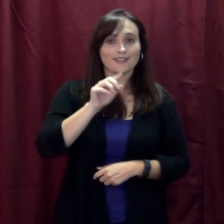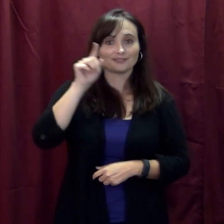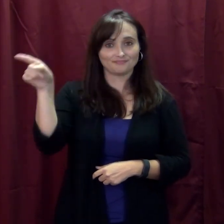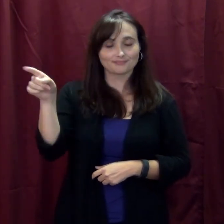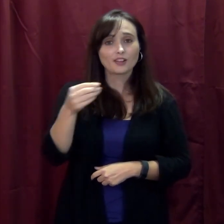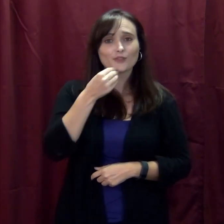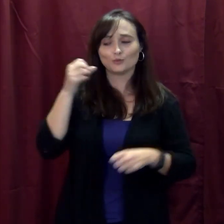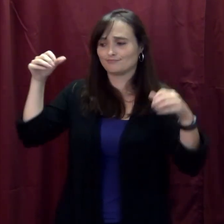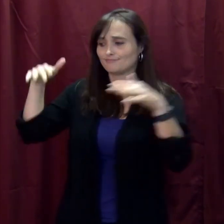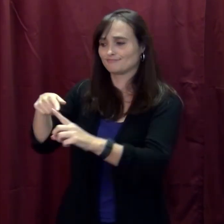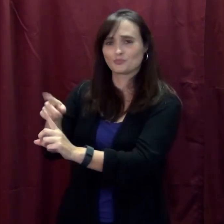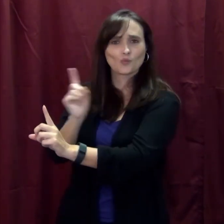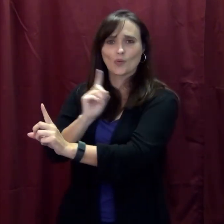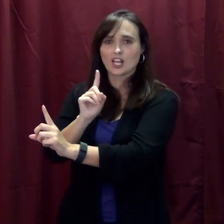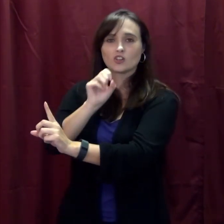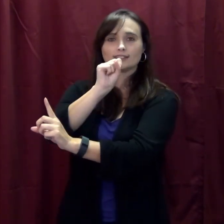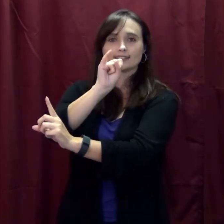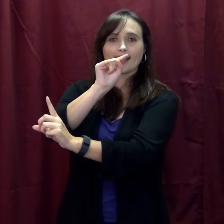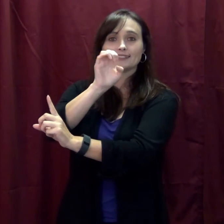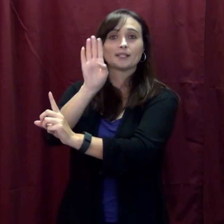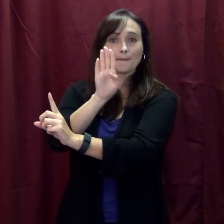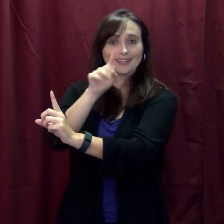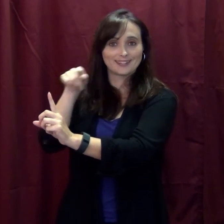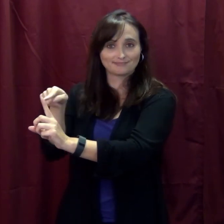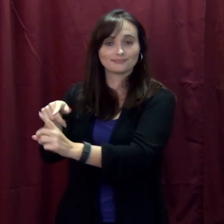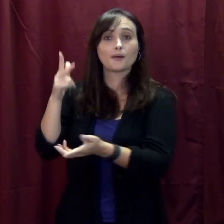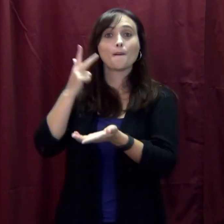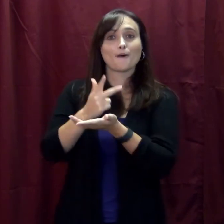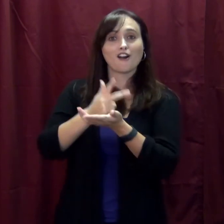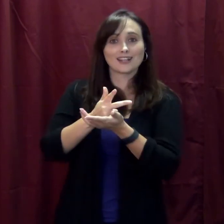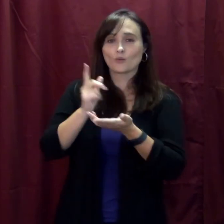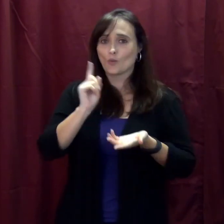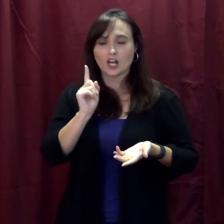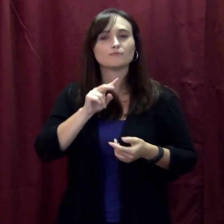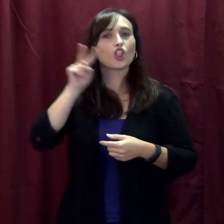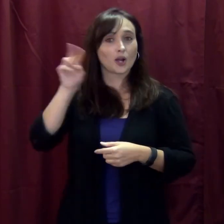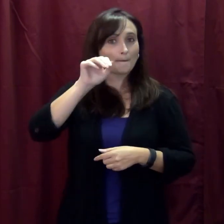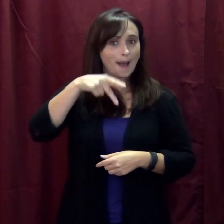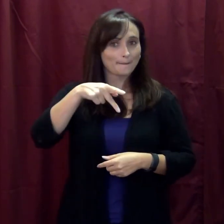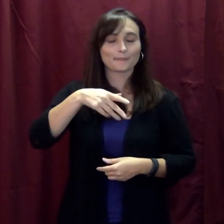at the Site B area for parkings, let's look at the map